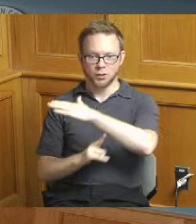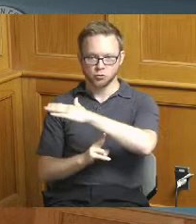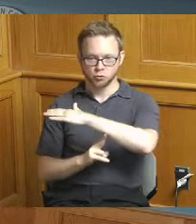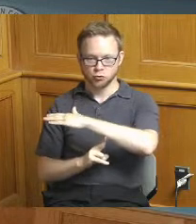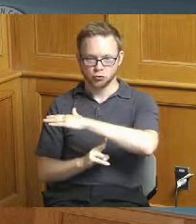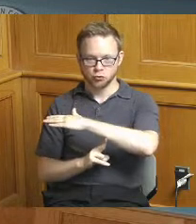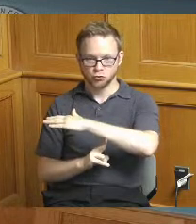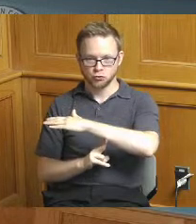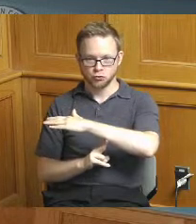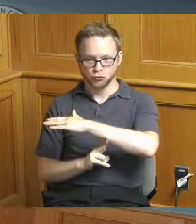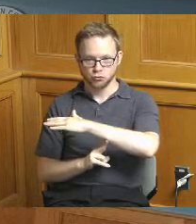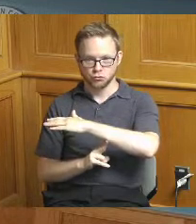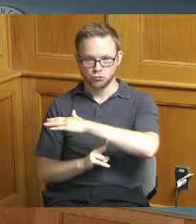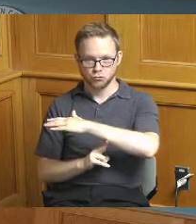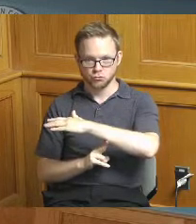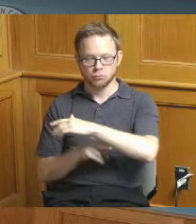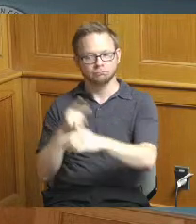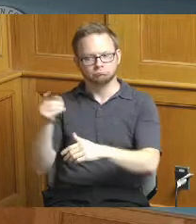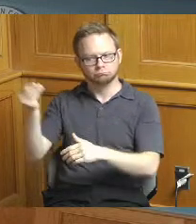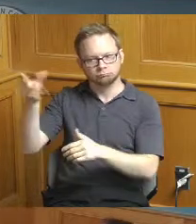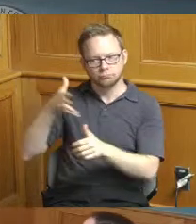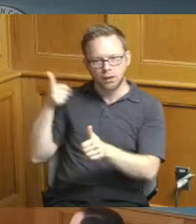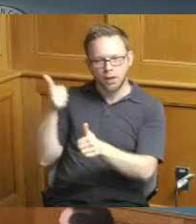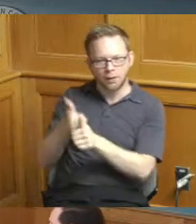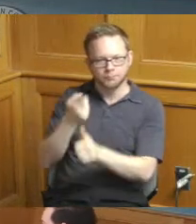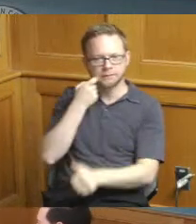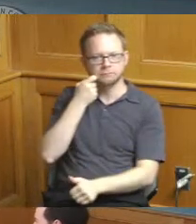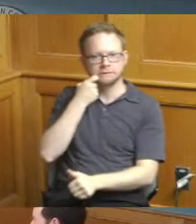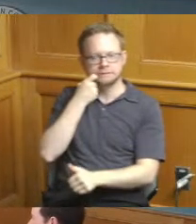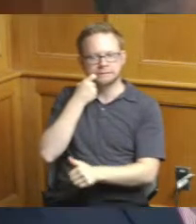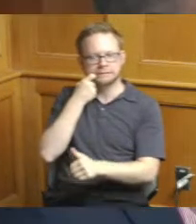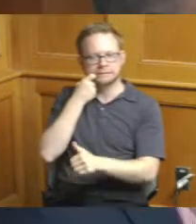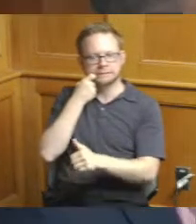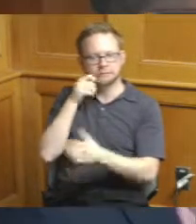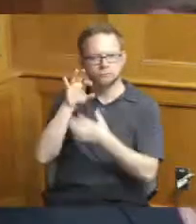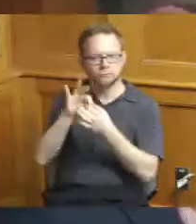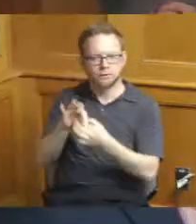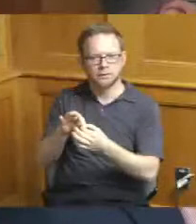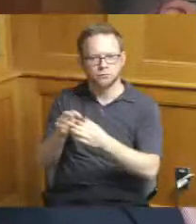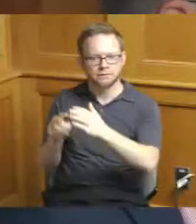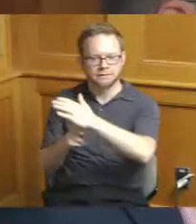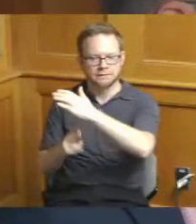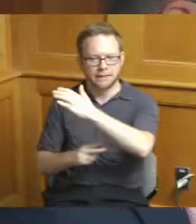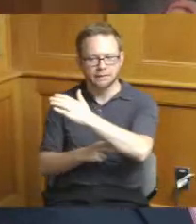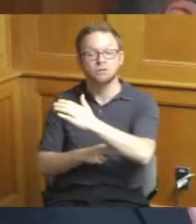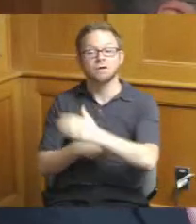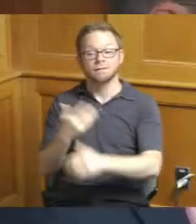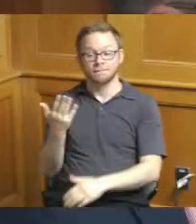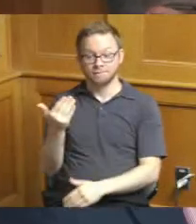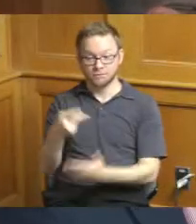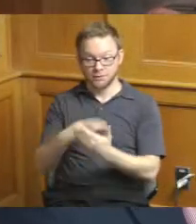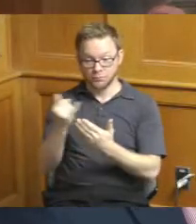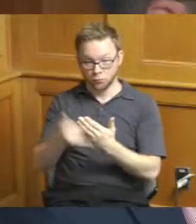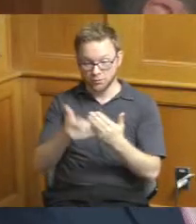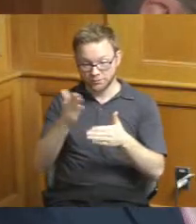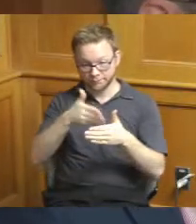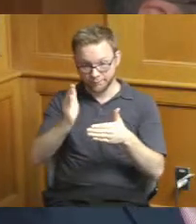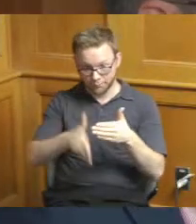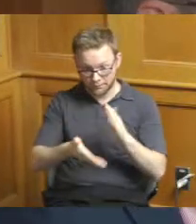an update on the status of the bridge projects 15 are completed of the projects